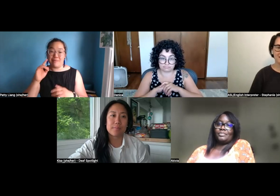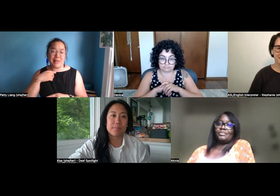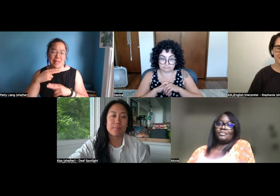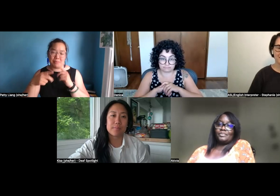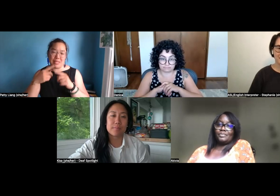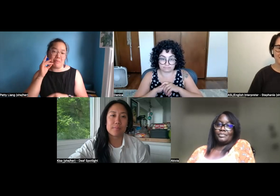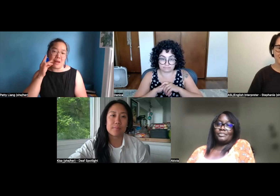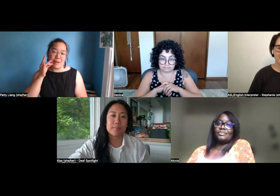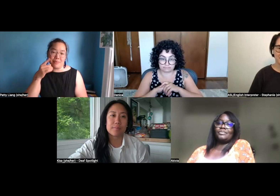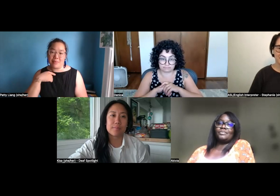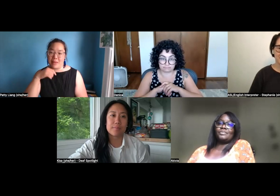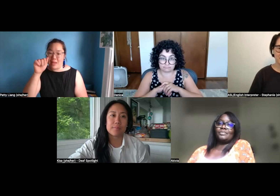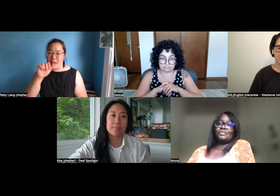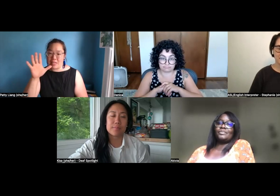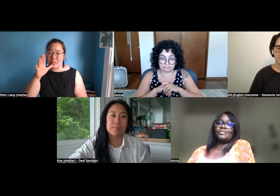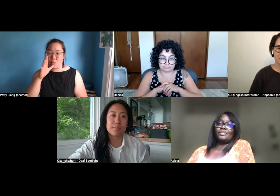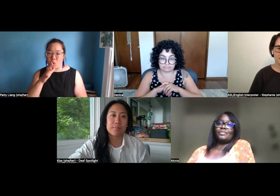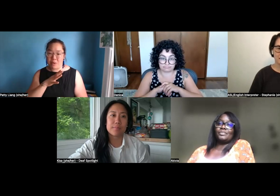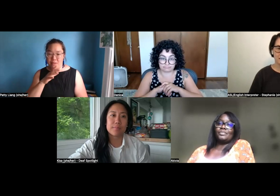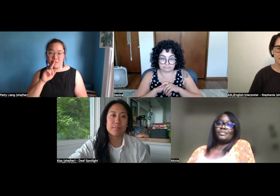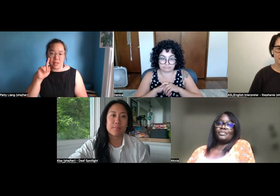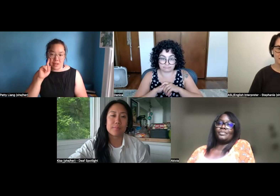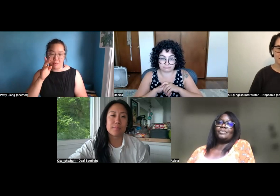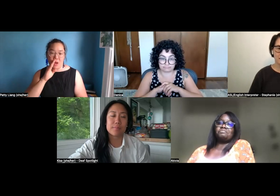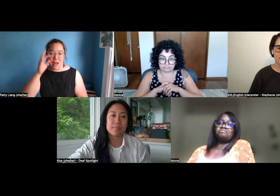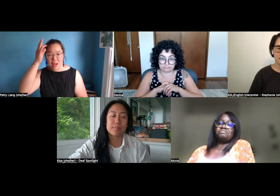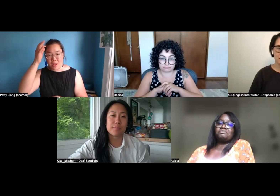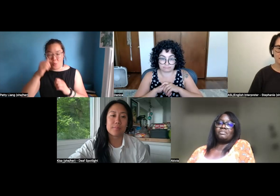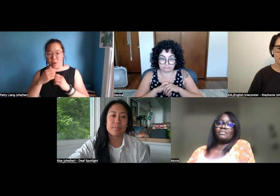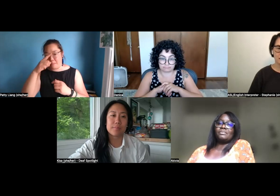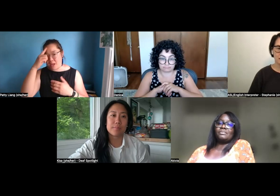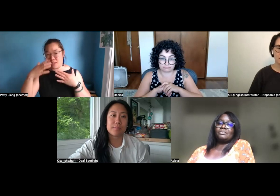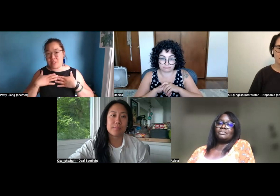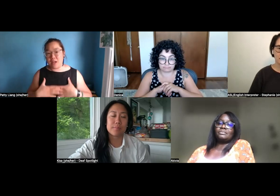I'm the executive director, and here's my name sign. I'm an Asian woman. I'm Deaf.